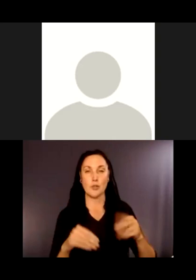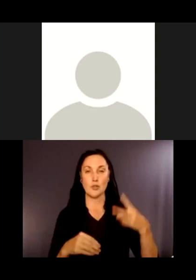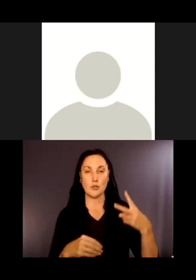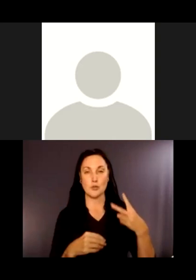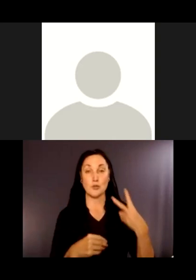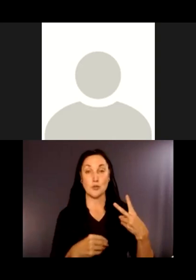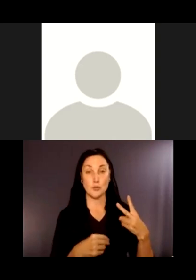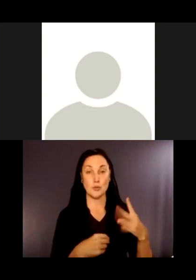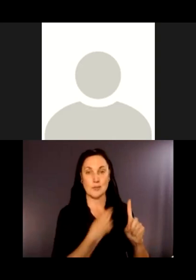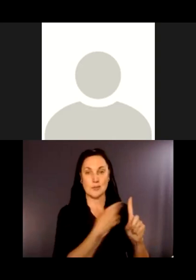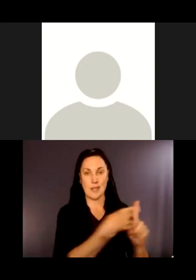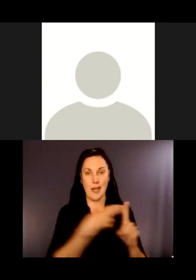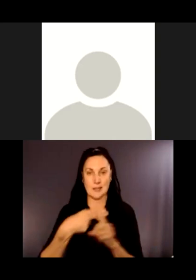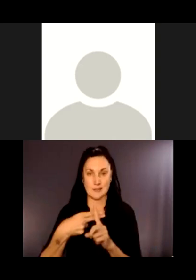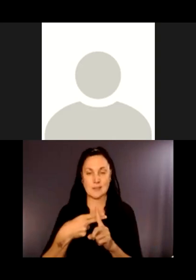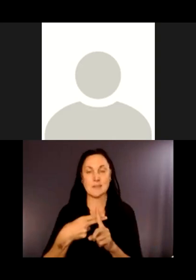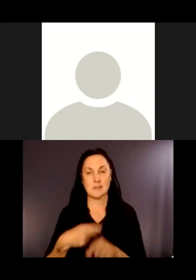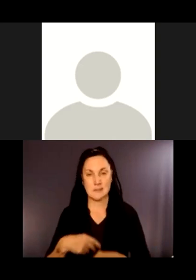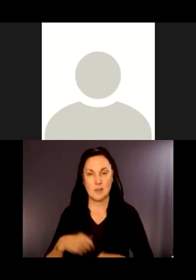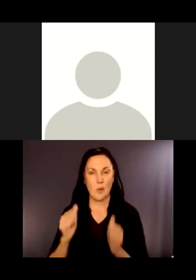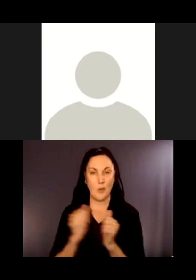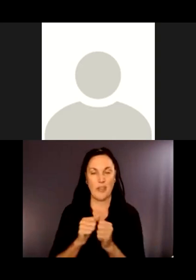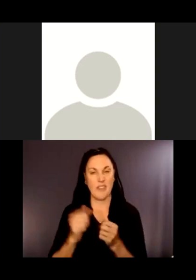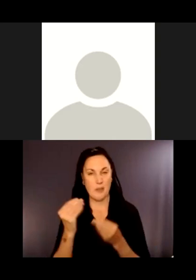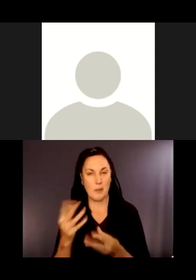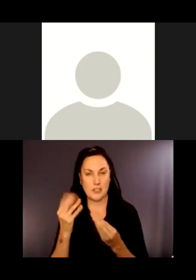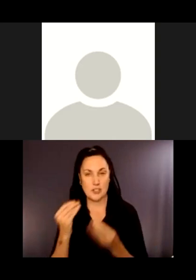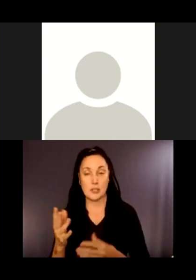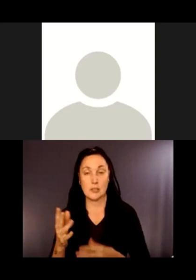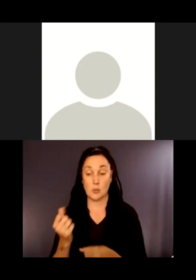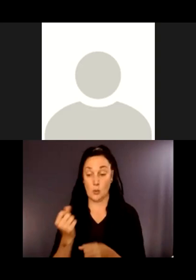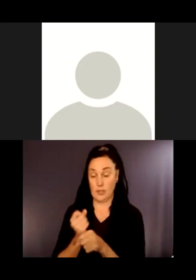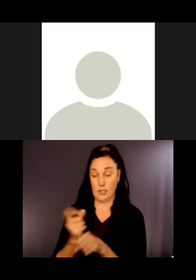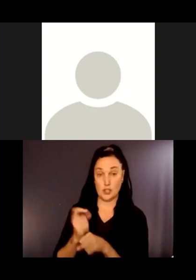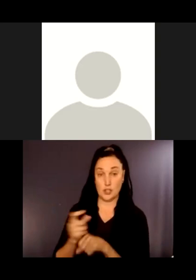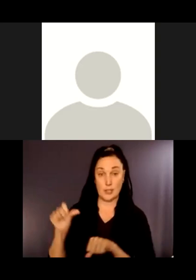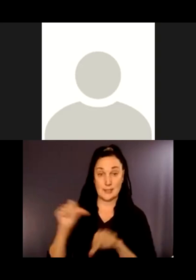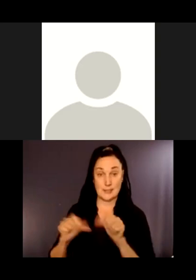Bellevu Bellevue Utility. Our each year our scientists from water and land resources